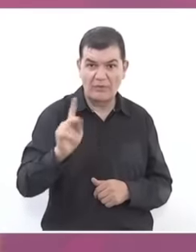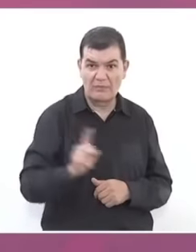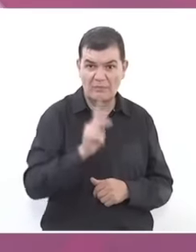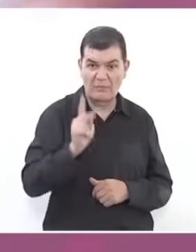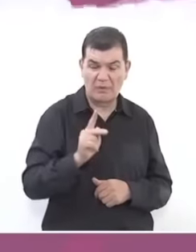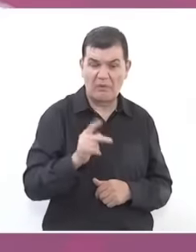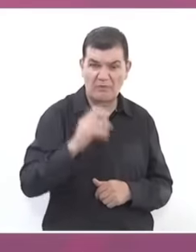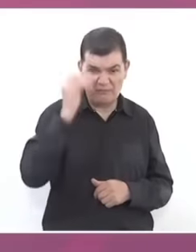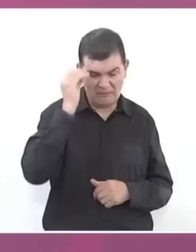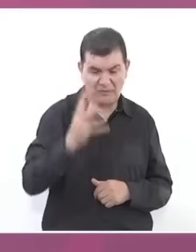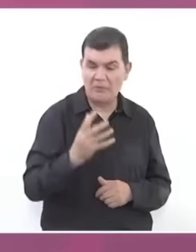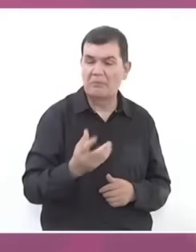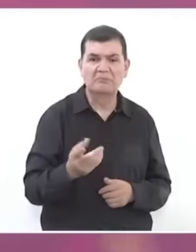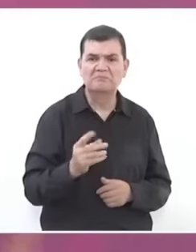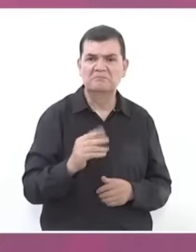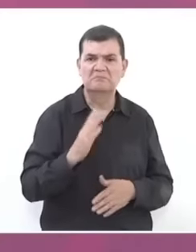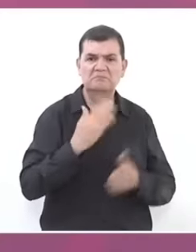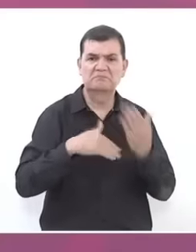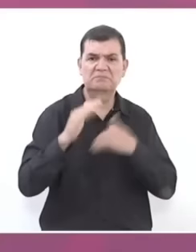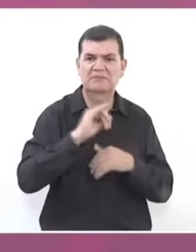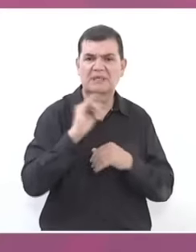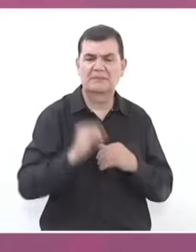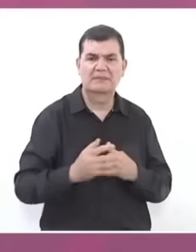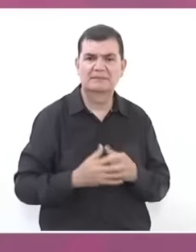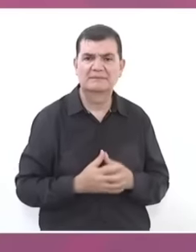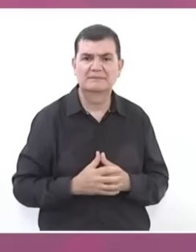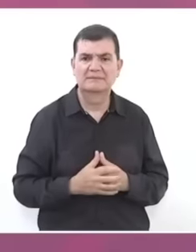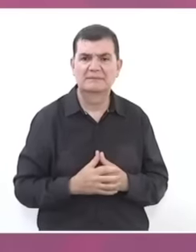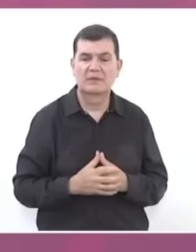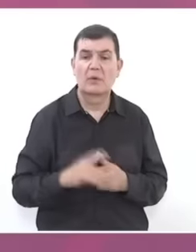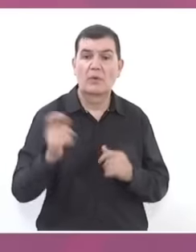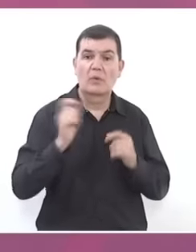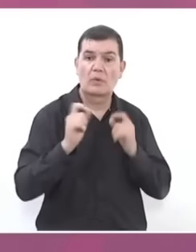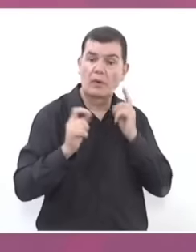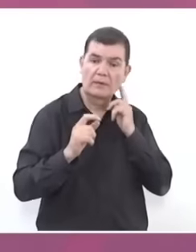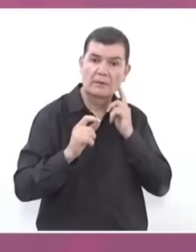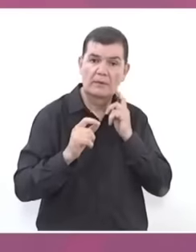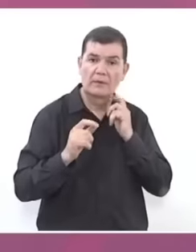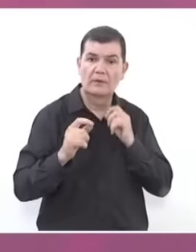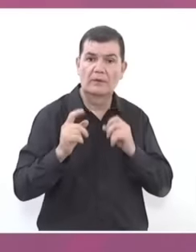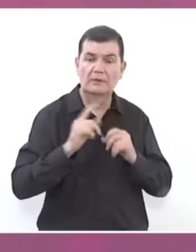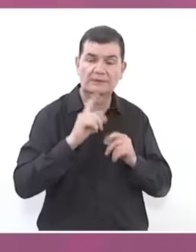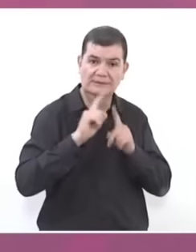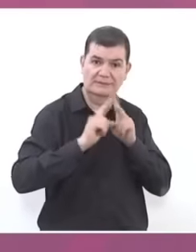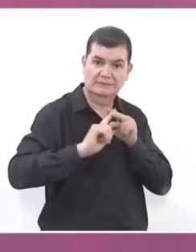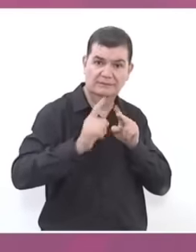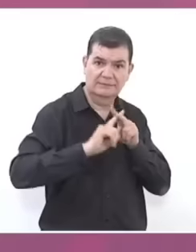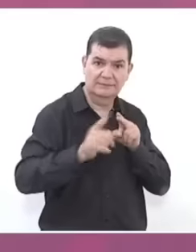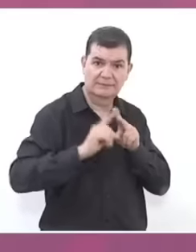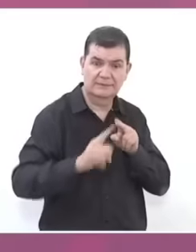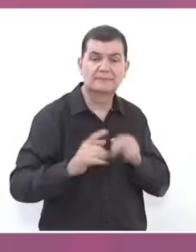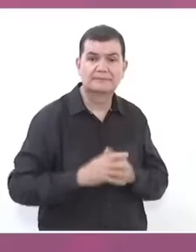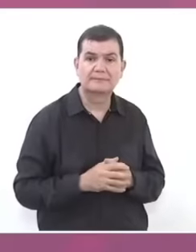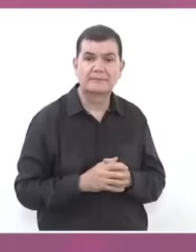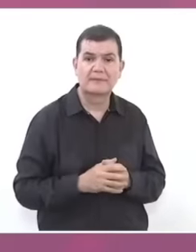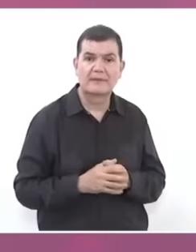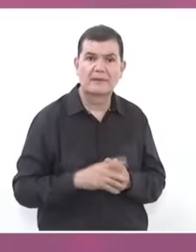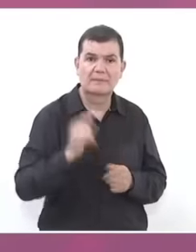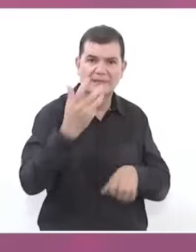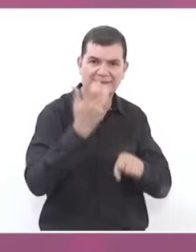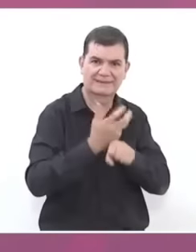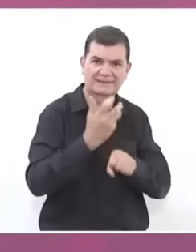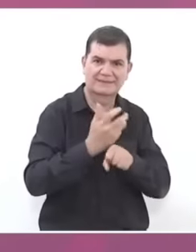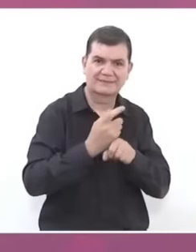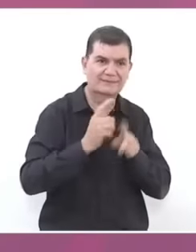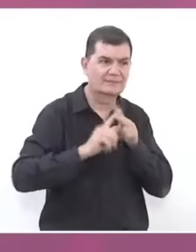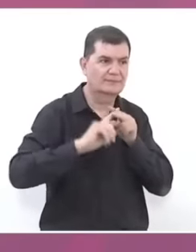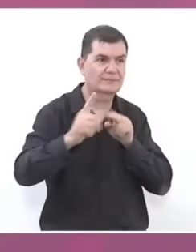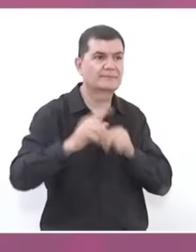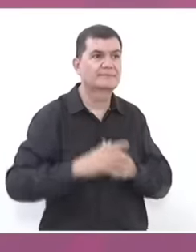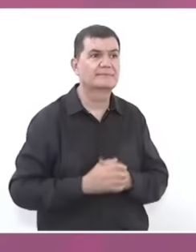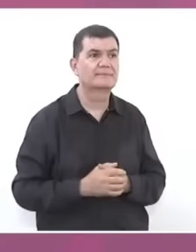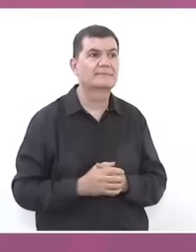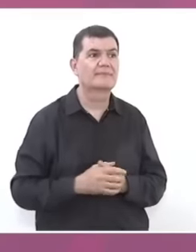get ahead anywhere when the migrants go to the United States. The ones that